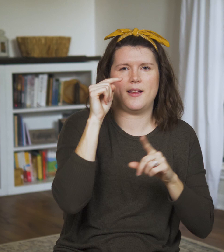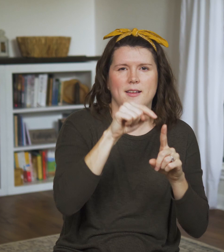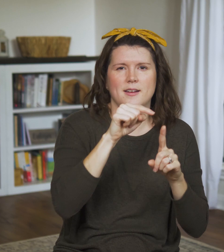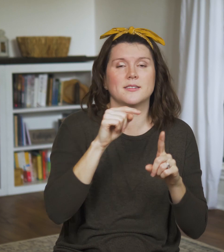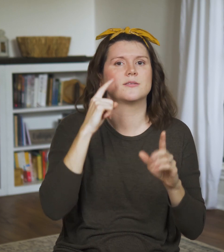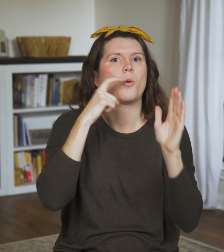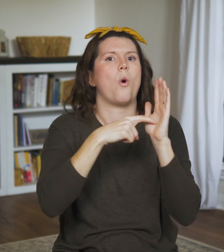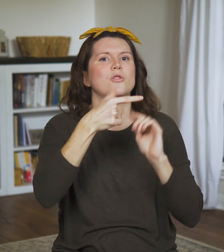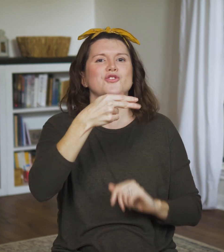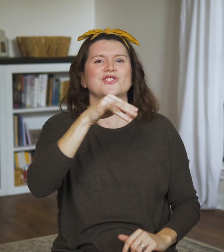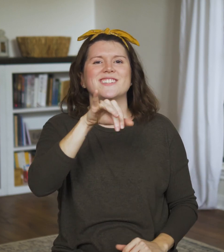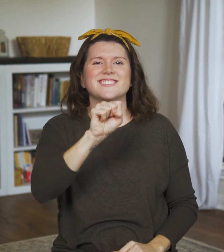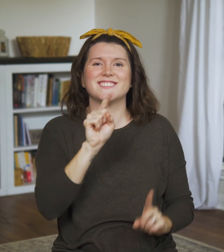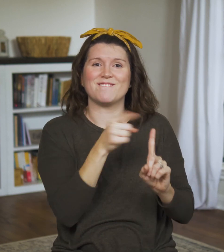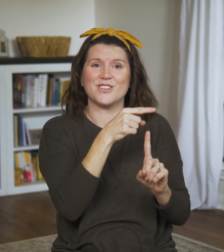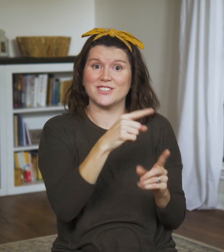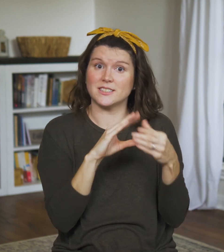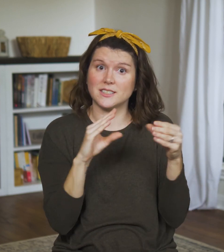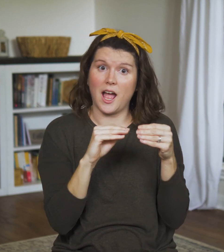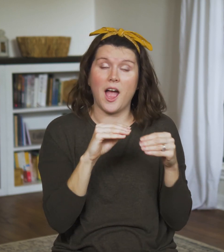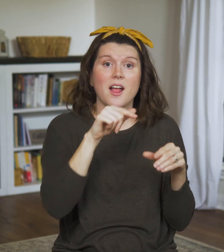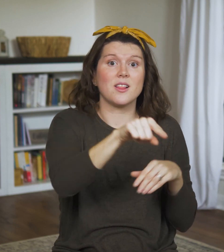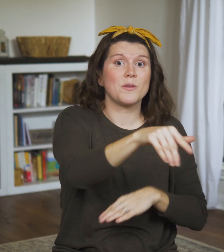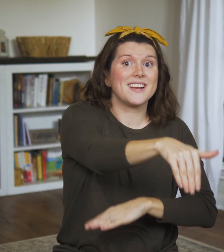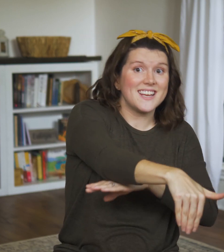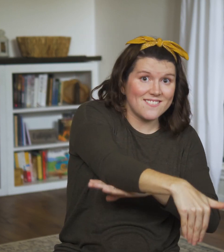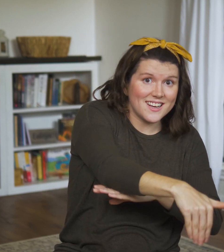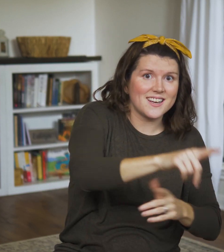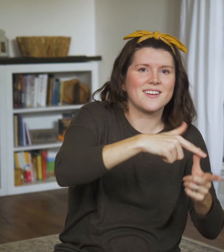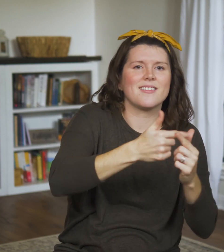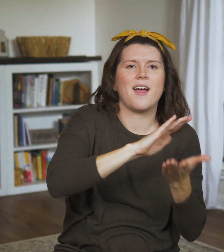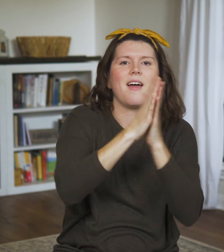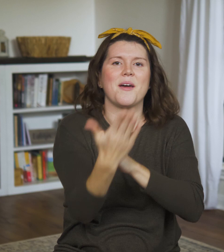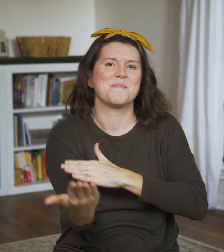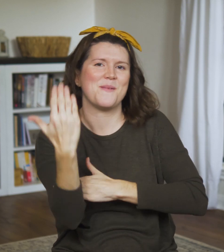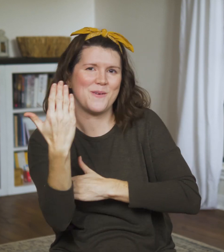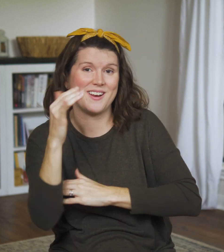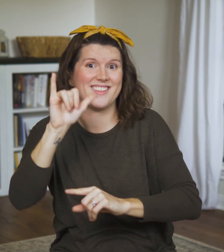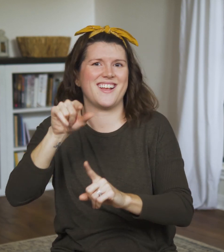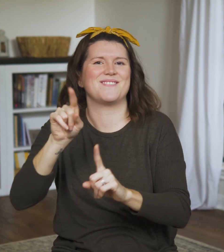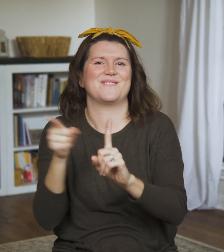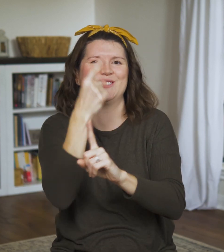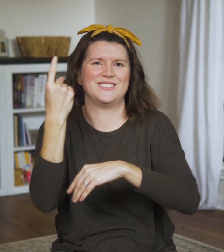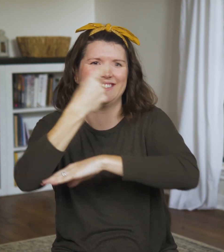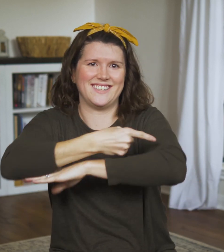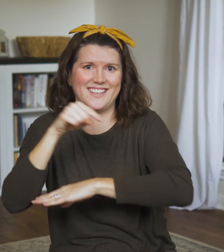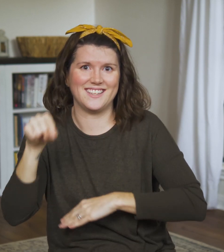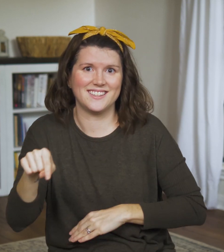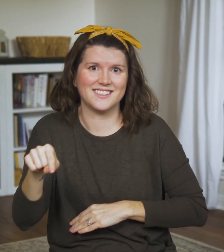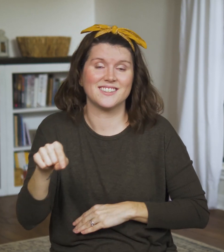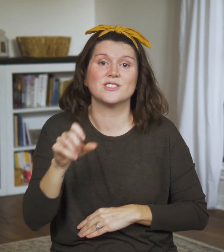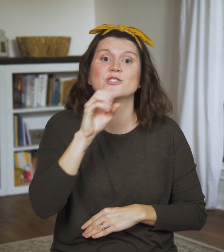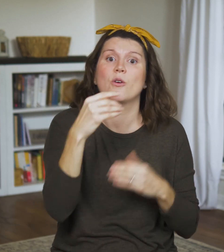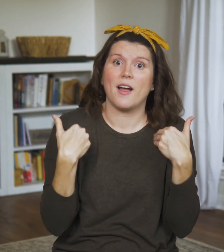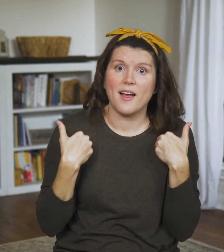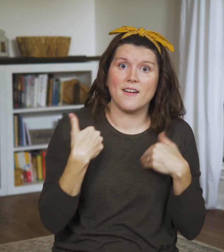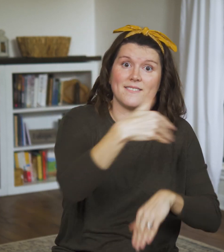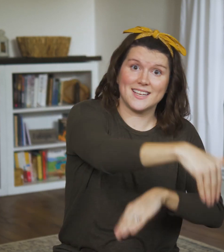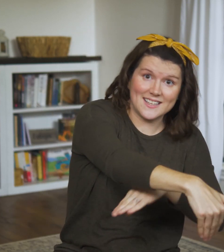a sacrifice at twilight and in the morning.